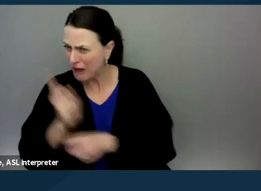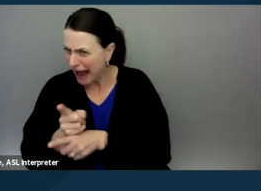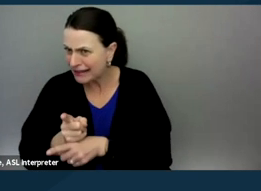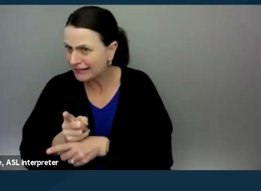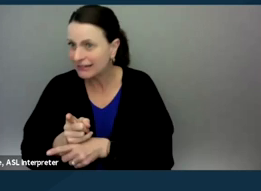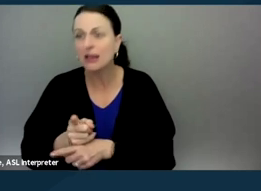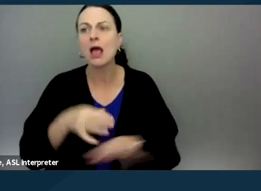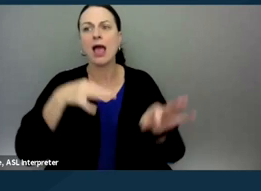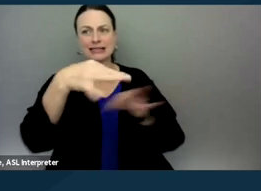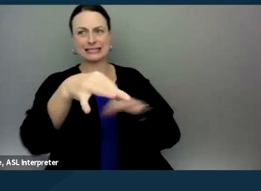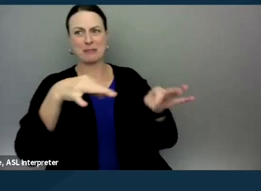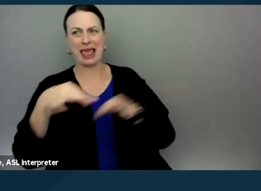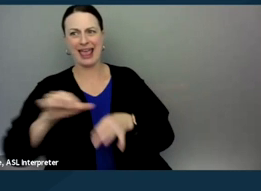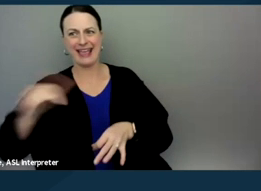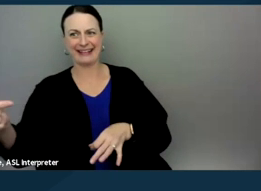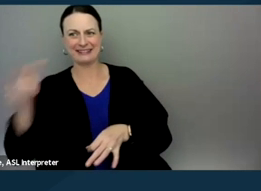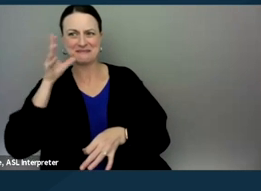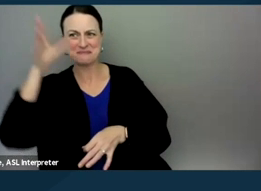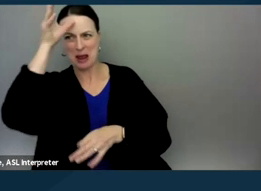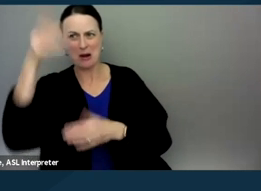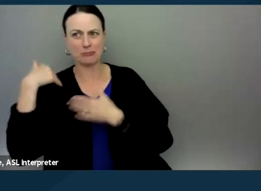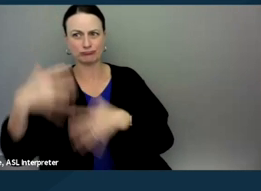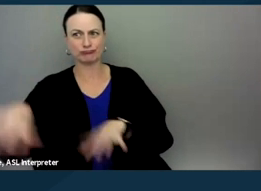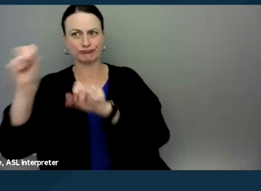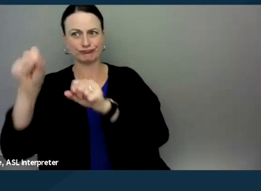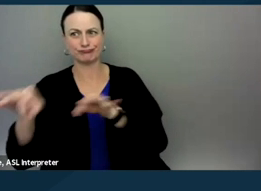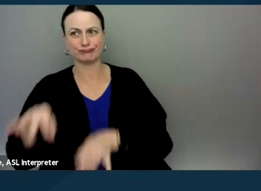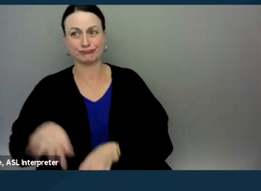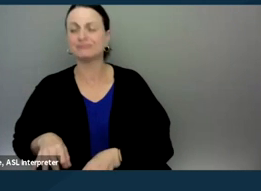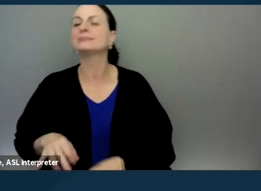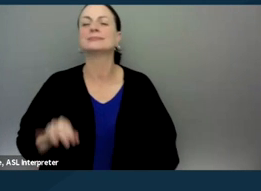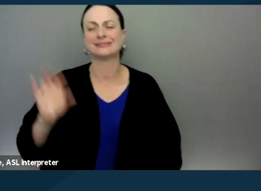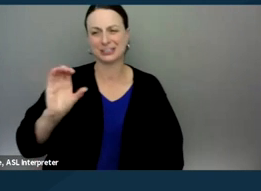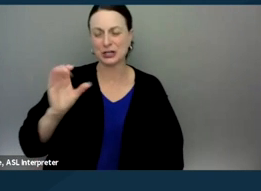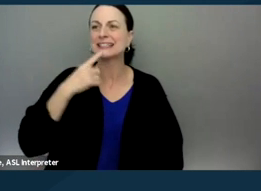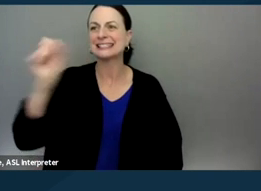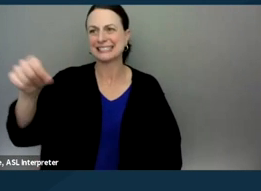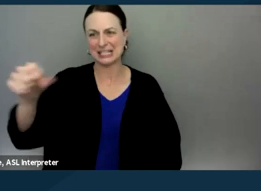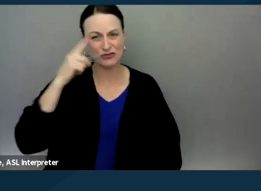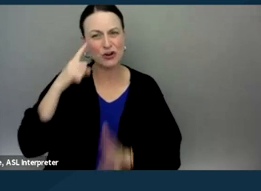and whoever else might be in specific context. Yes, I think, you know for example, a very common